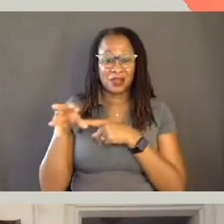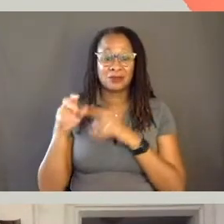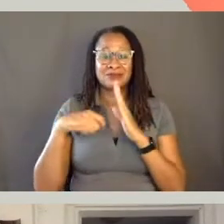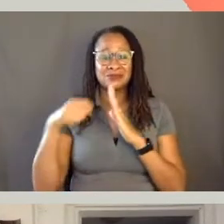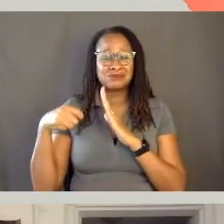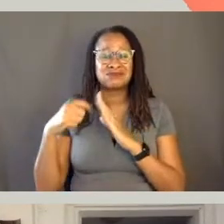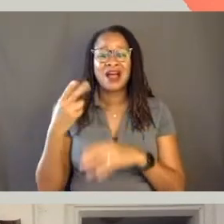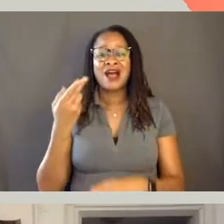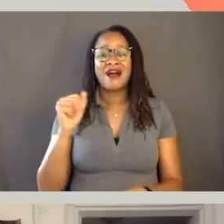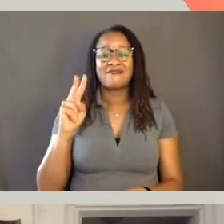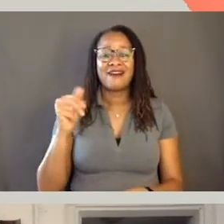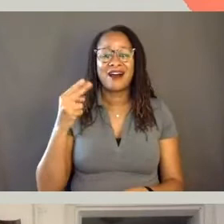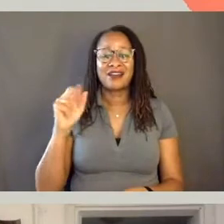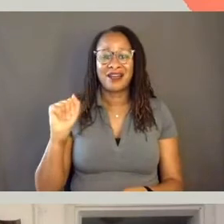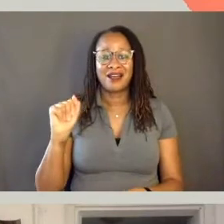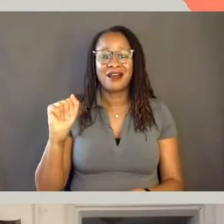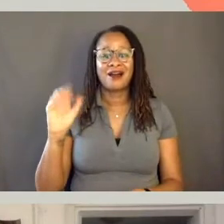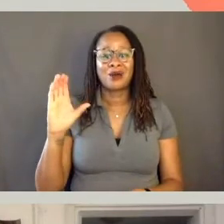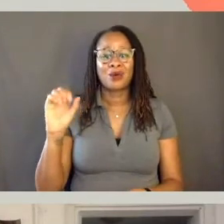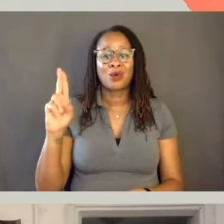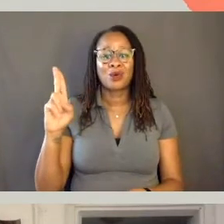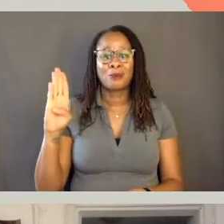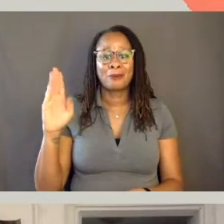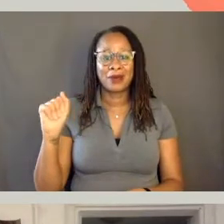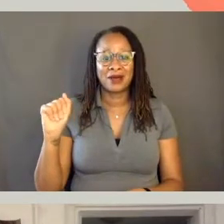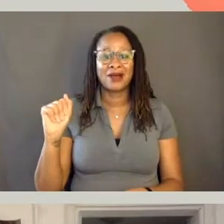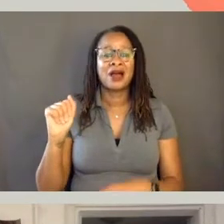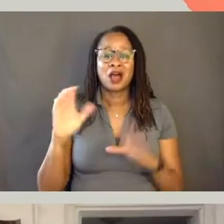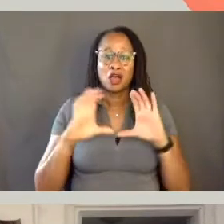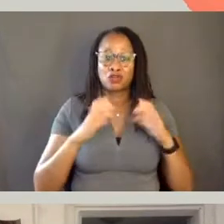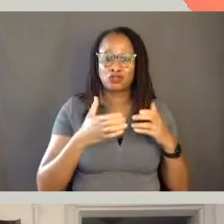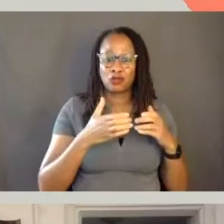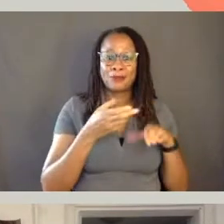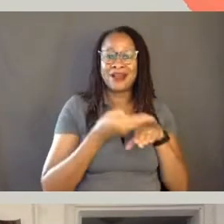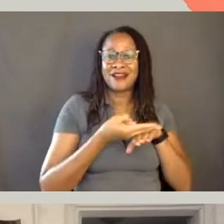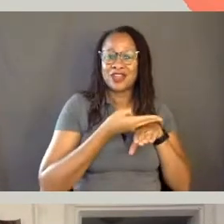which was a group of Cubans of Haitian heritage.